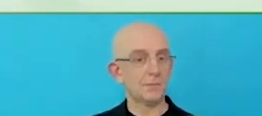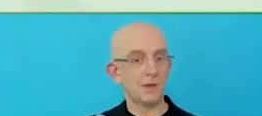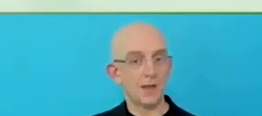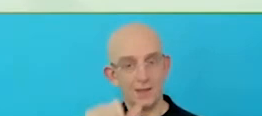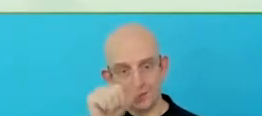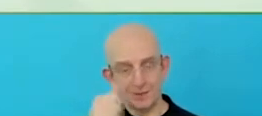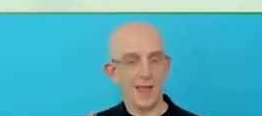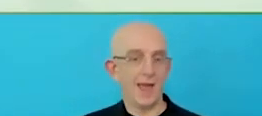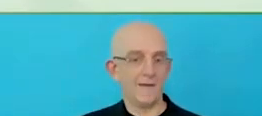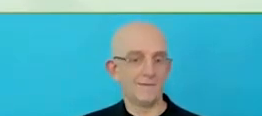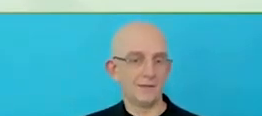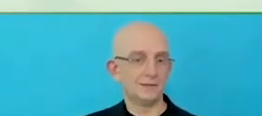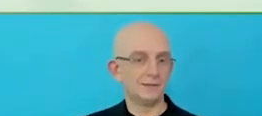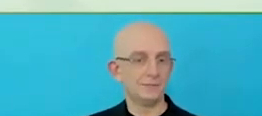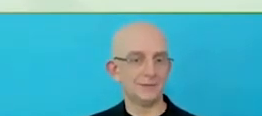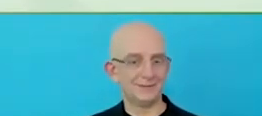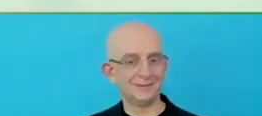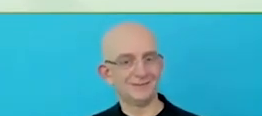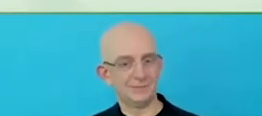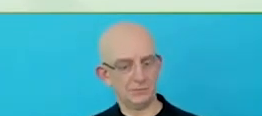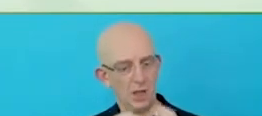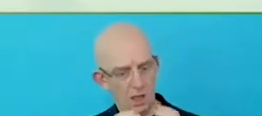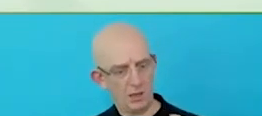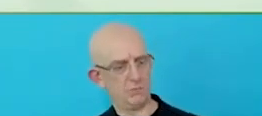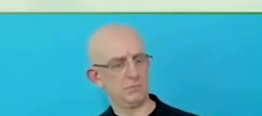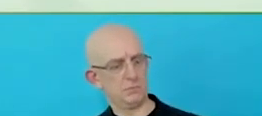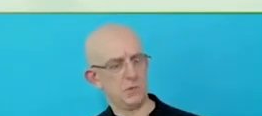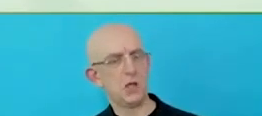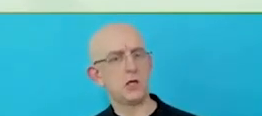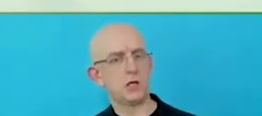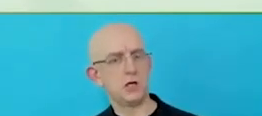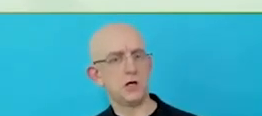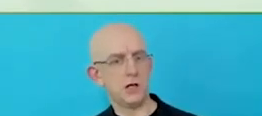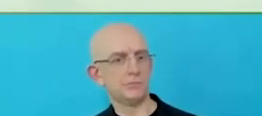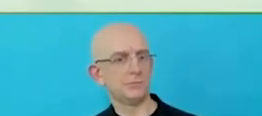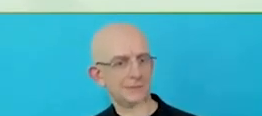A significant portion of those were people with unlimited upper limit mobility.